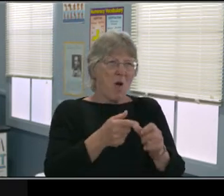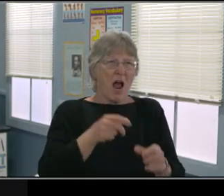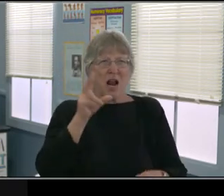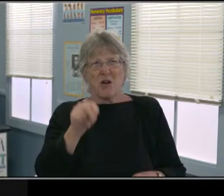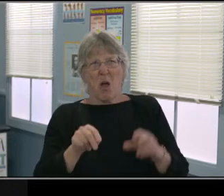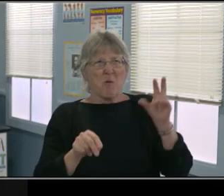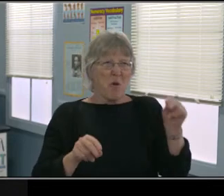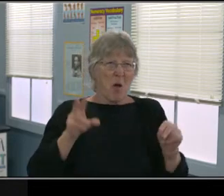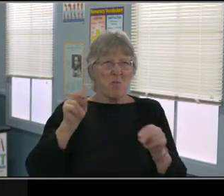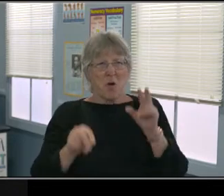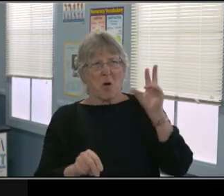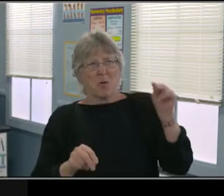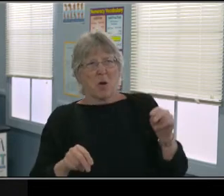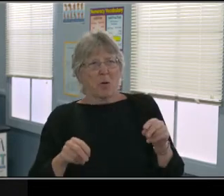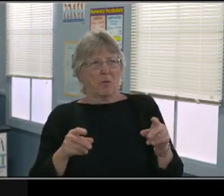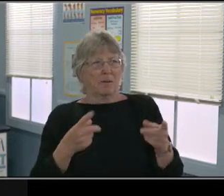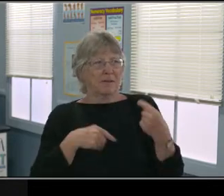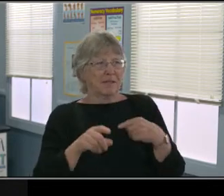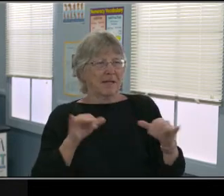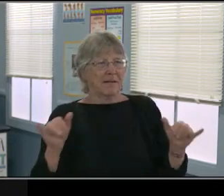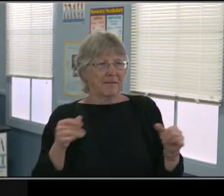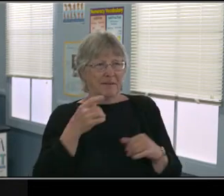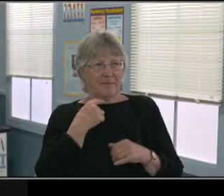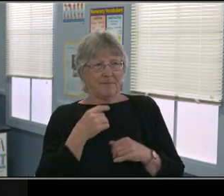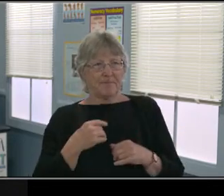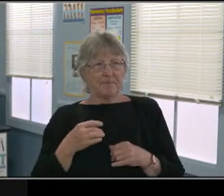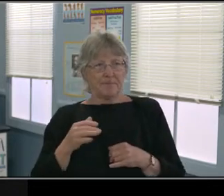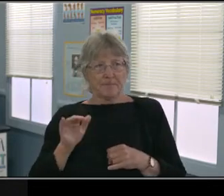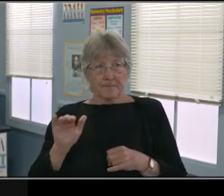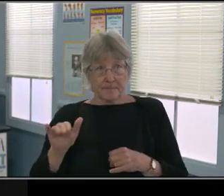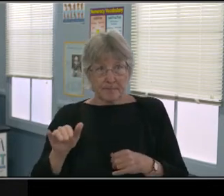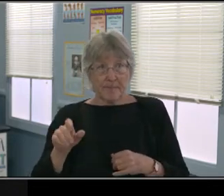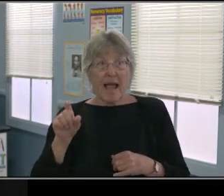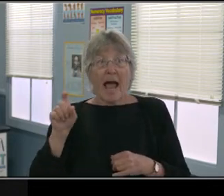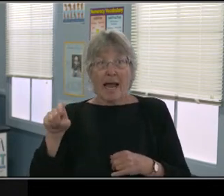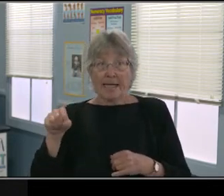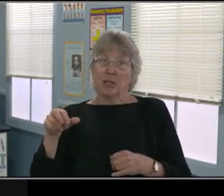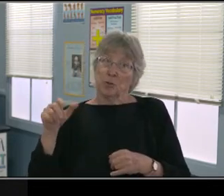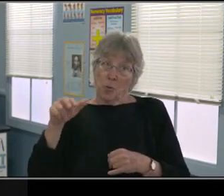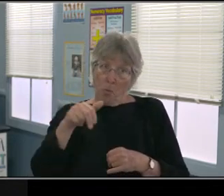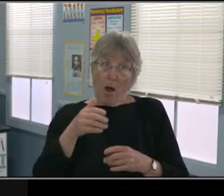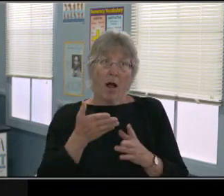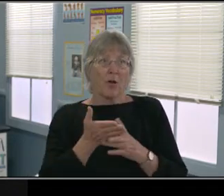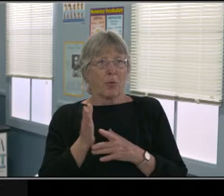The best example of that is that the grocery store where they put the candy